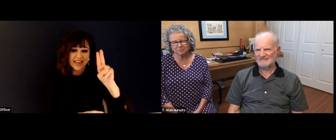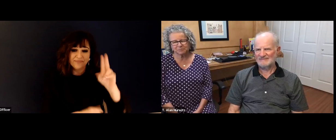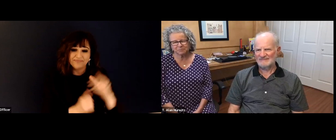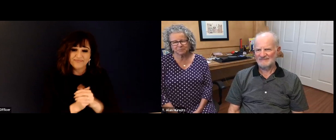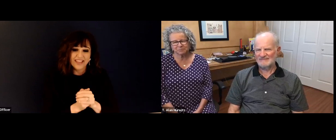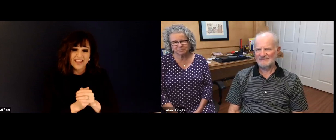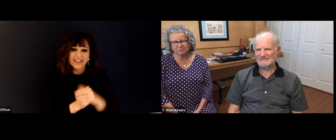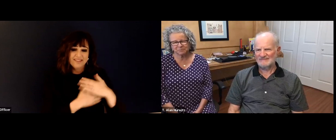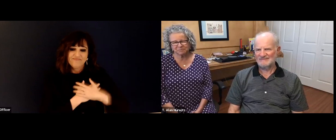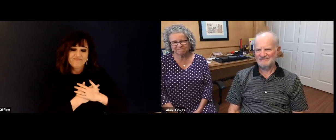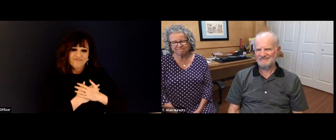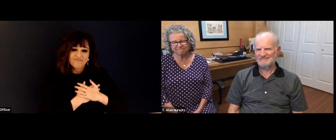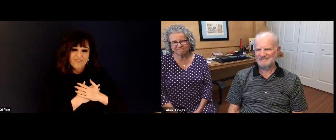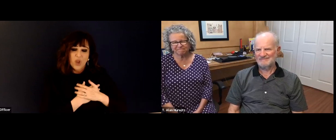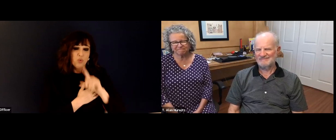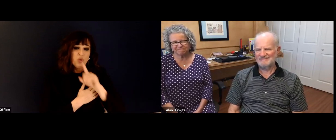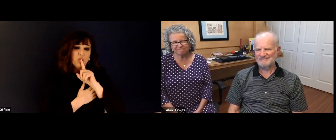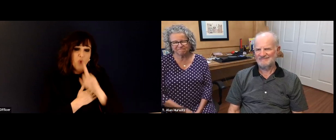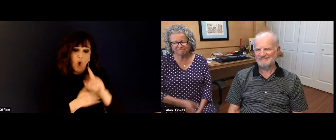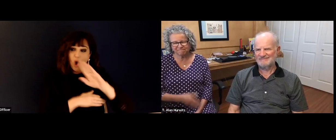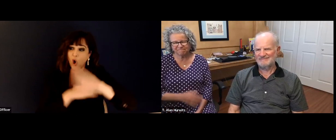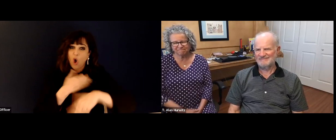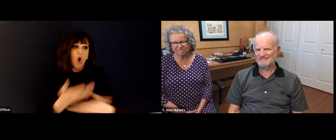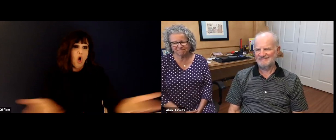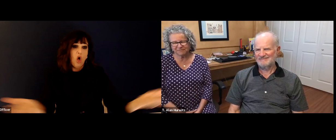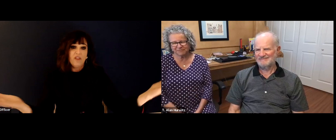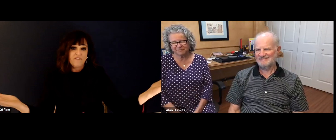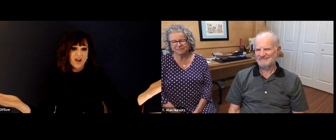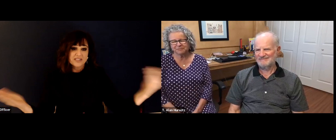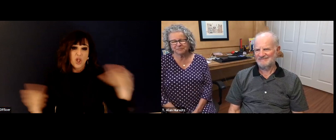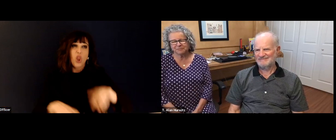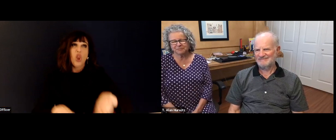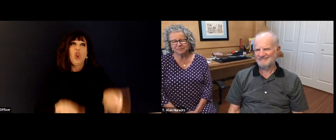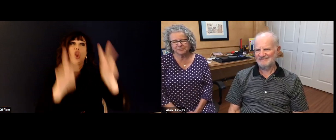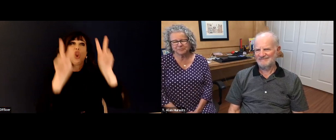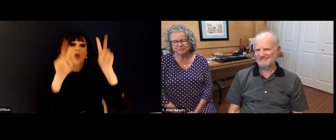it's just really everything that you have done for any D and T ID